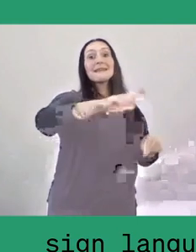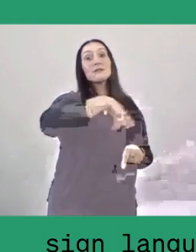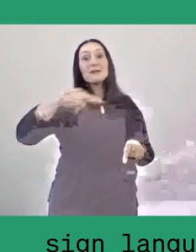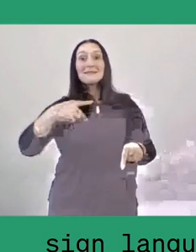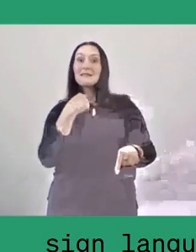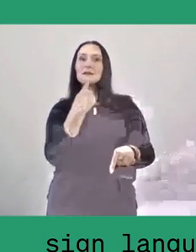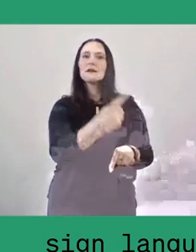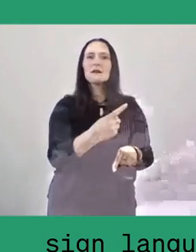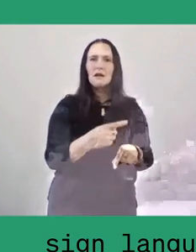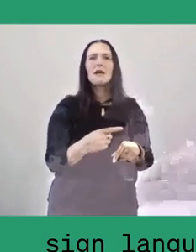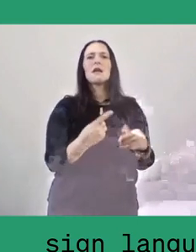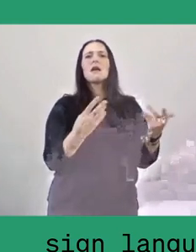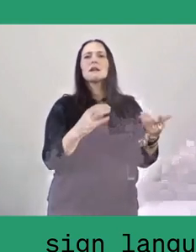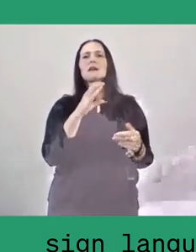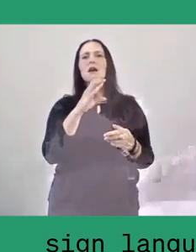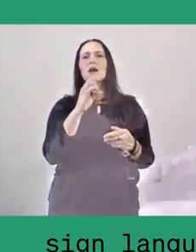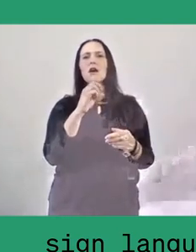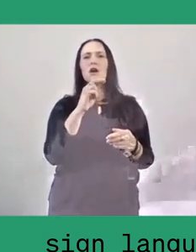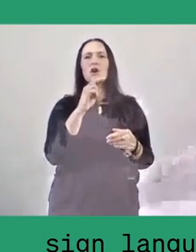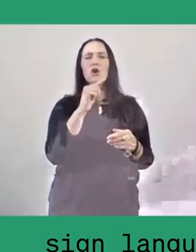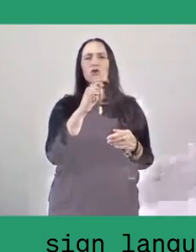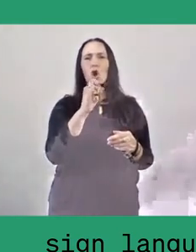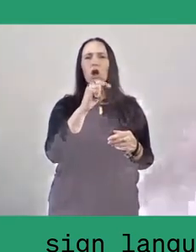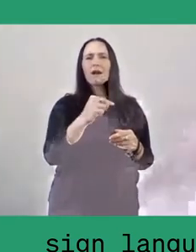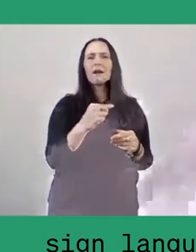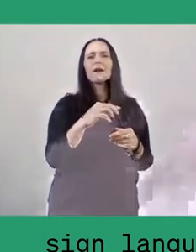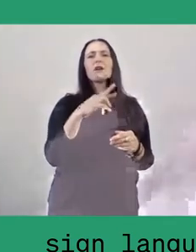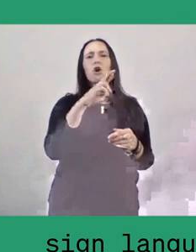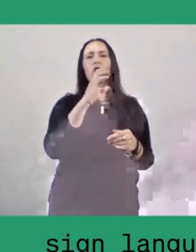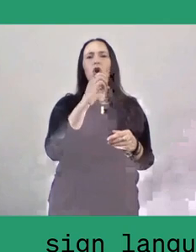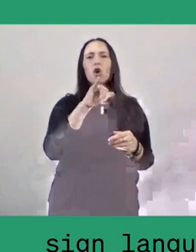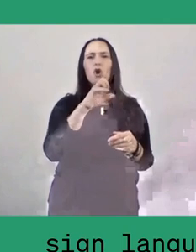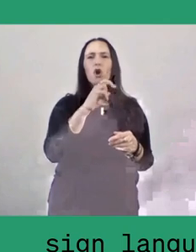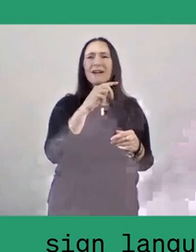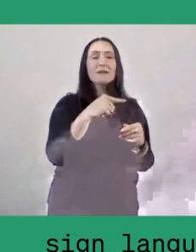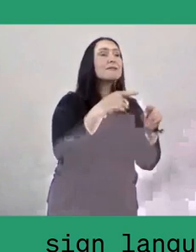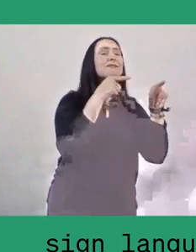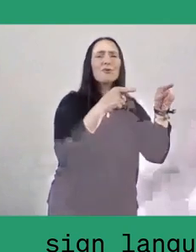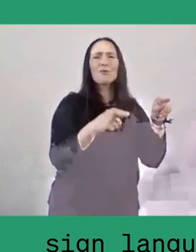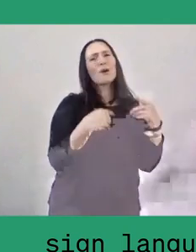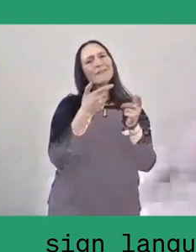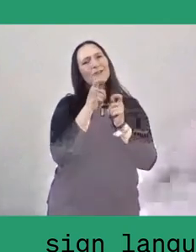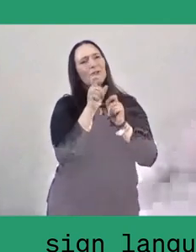This is a very well-known term that almost all Indonesians know,